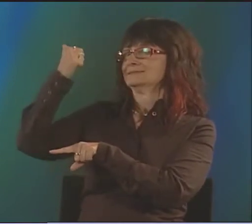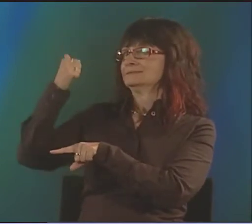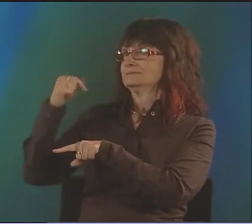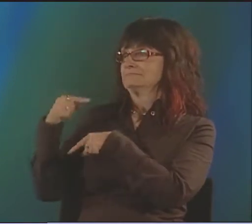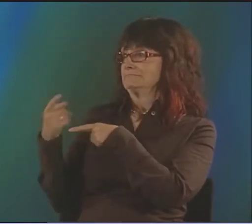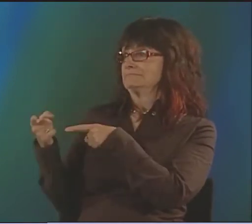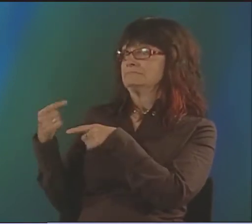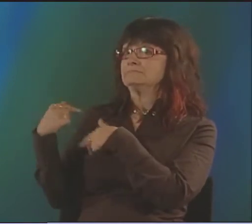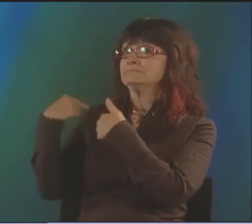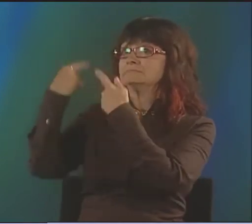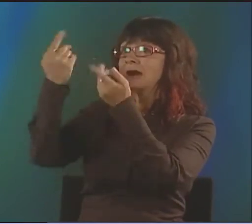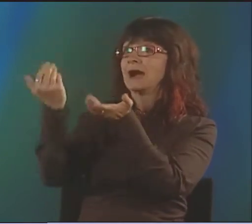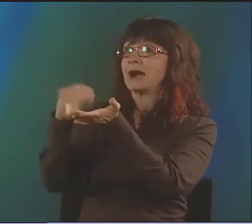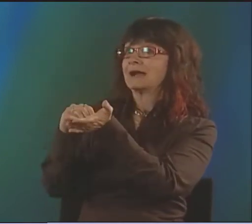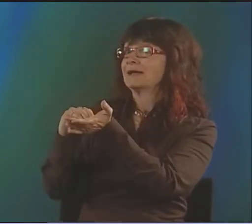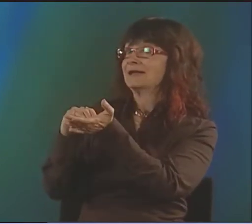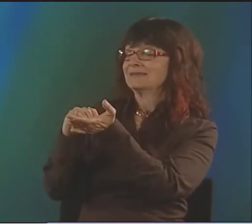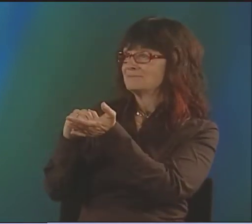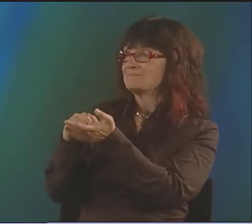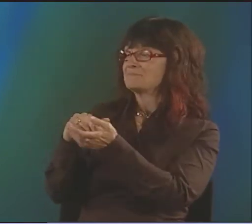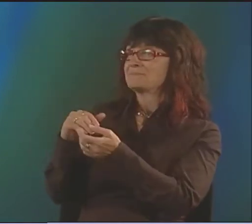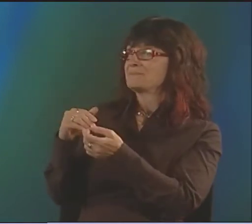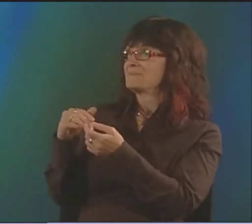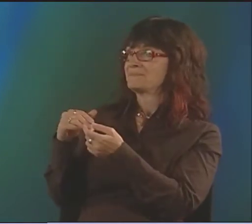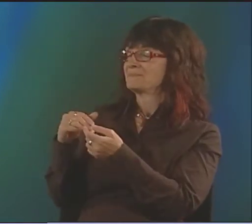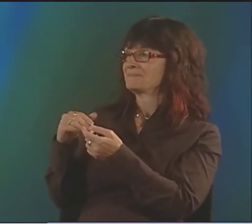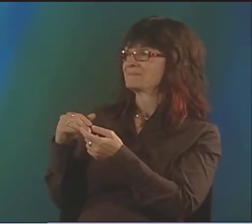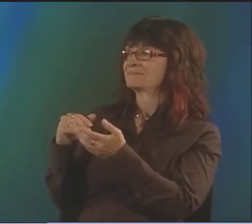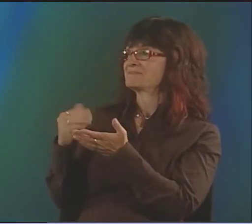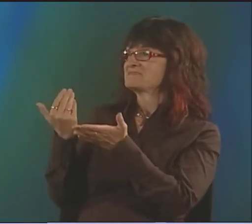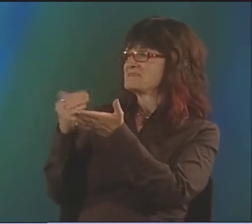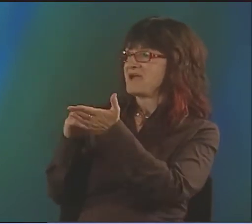WE WORKED ON THAT. AND THAT WAS JUST AMAZING.